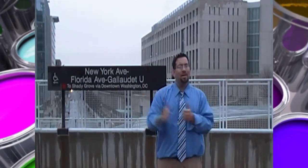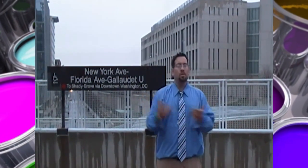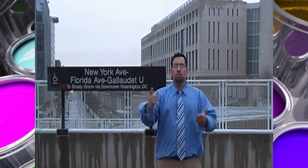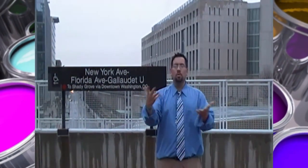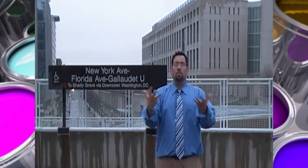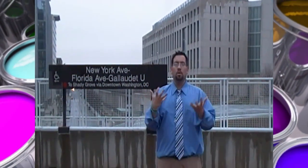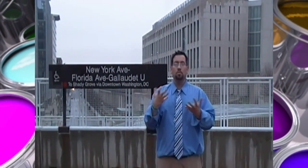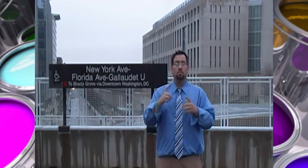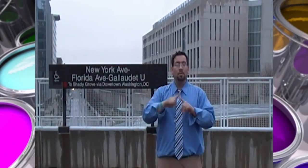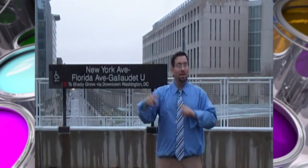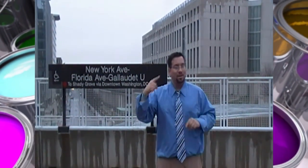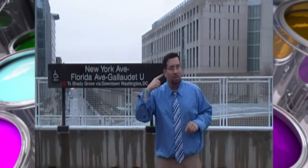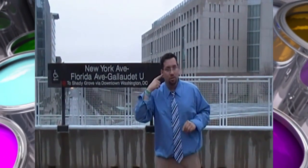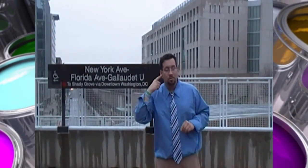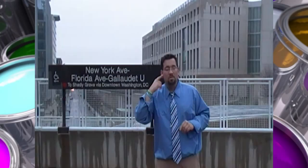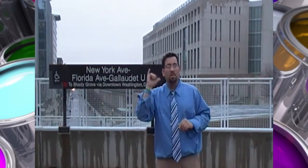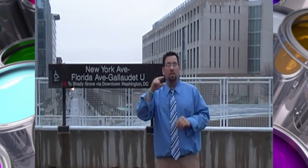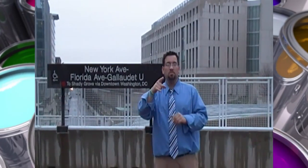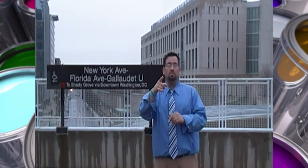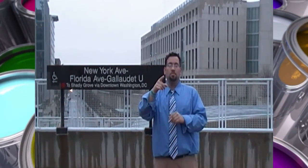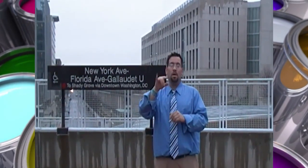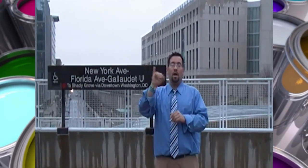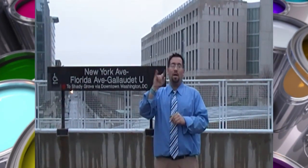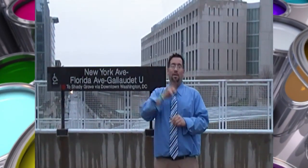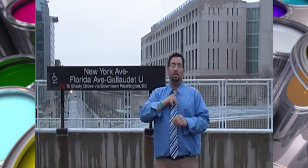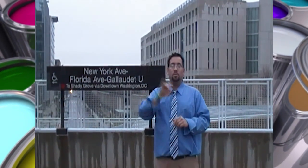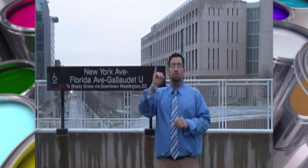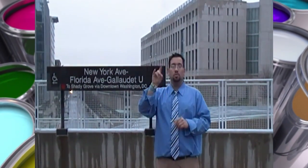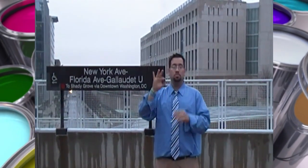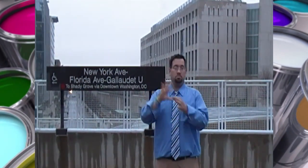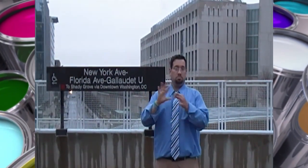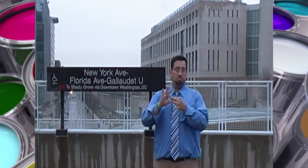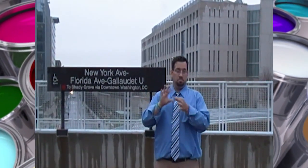or an educational event, just all across the country for our Deaf community. I want to